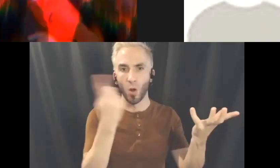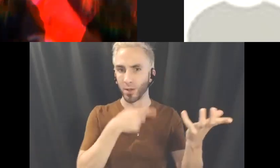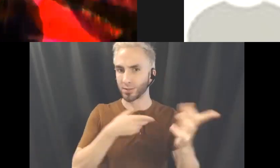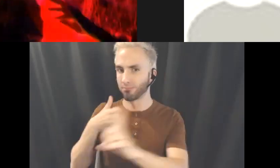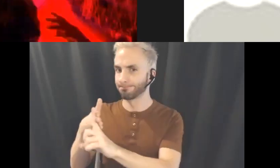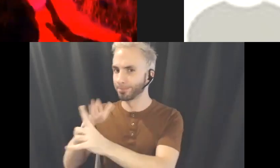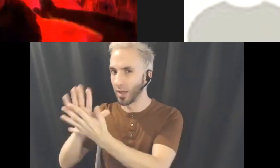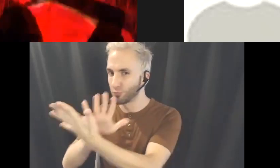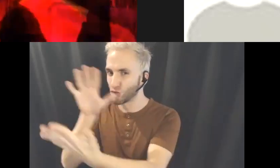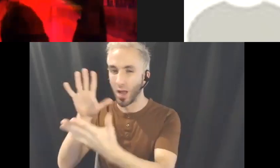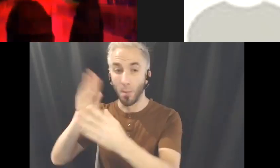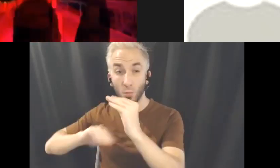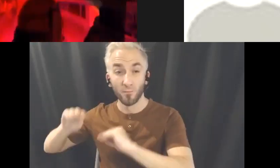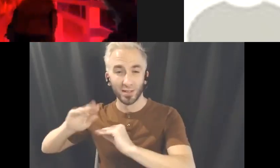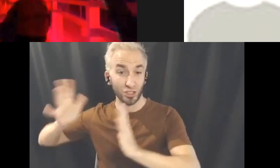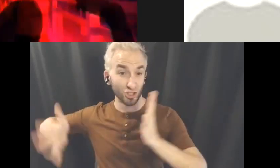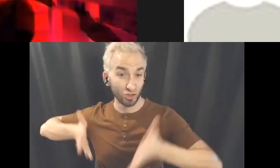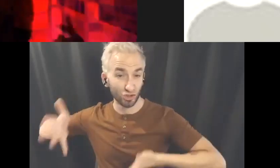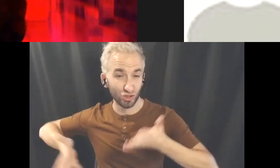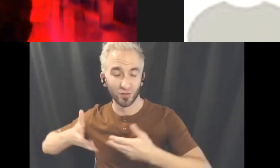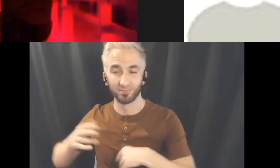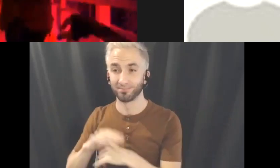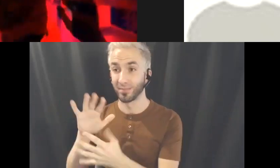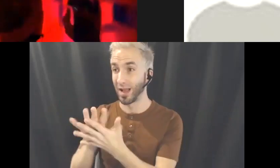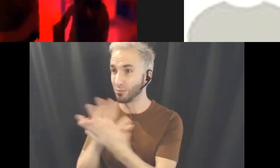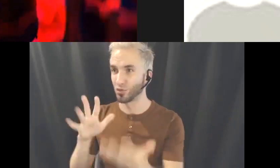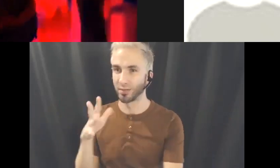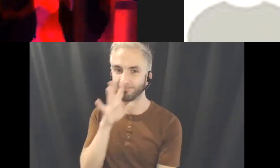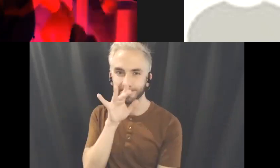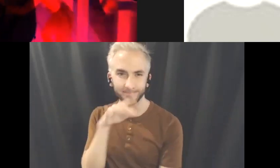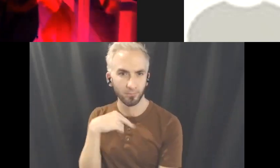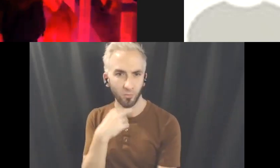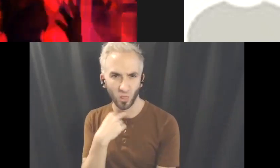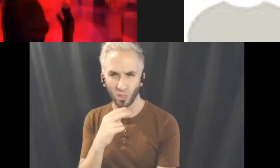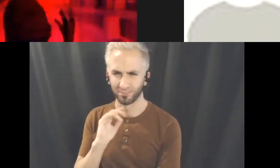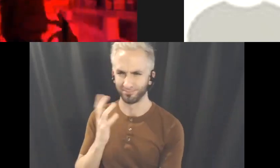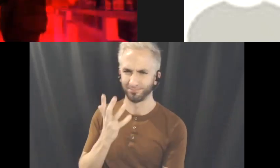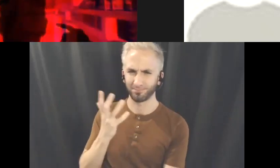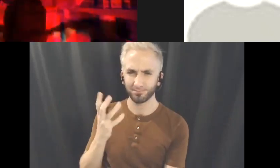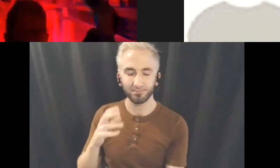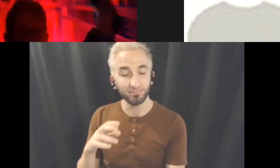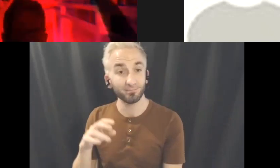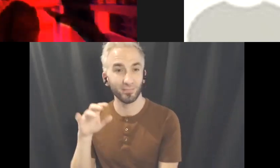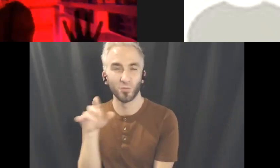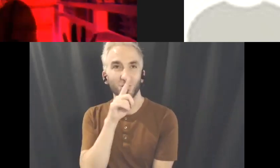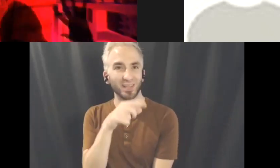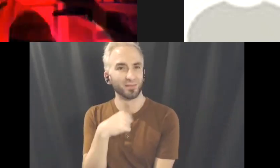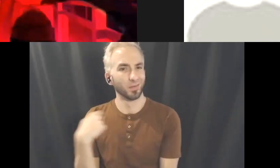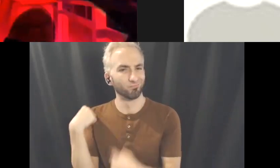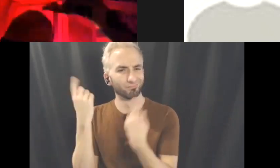movement and gestures, abstract vocal expressions.I guess I've been in search of ways to reveal